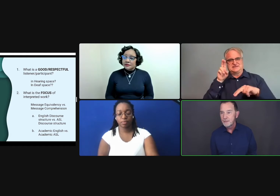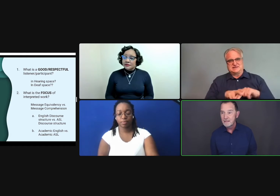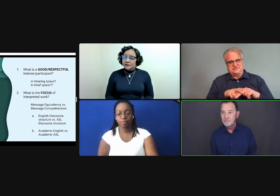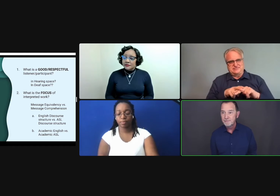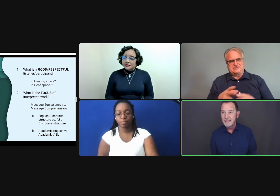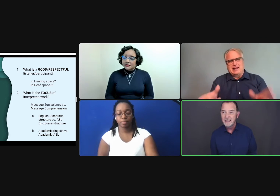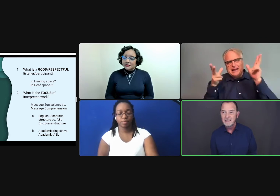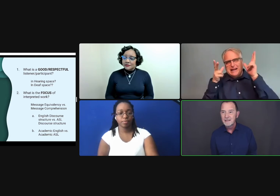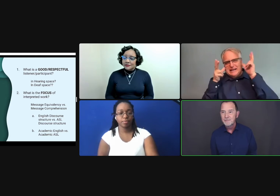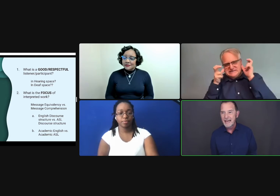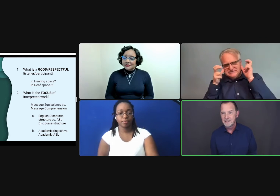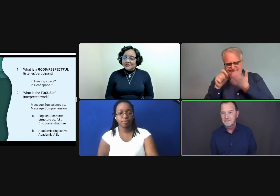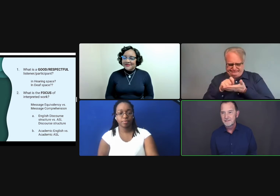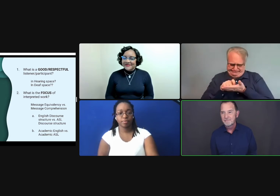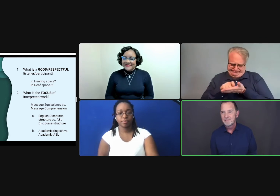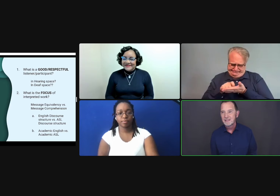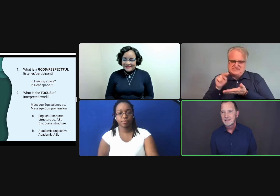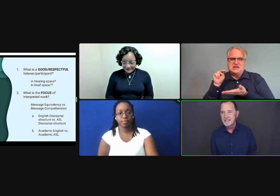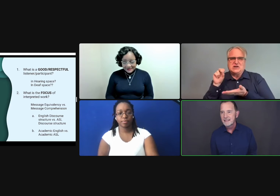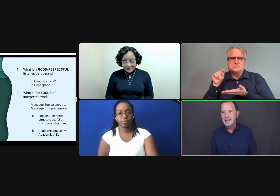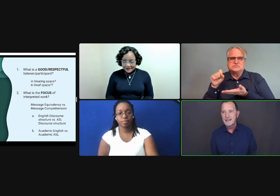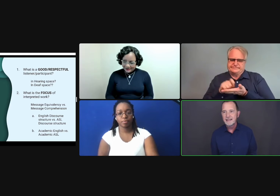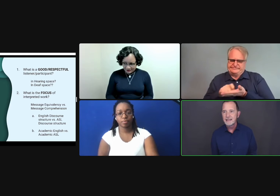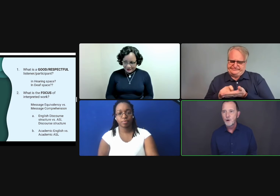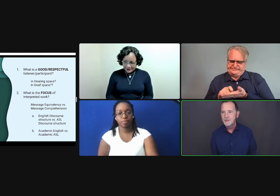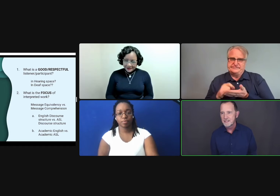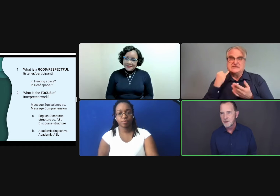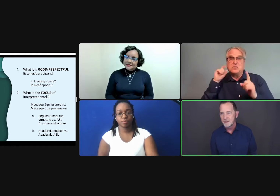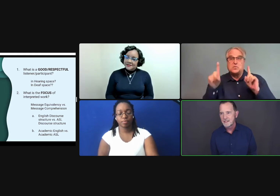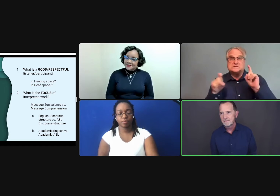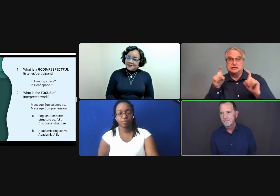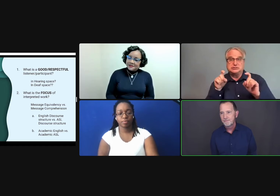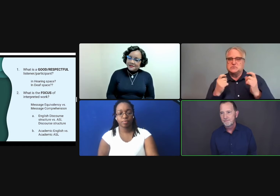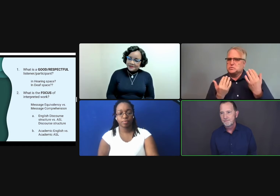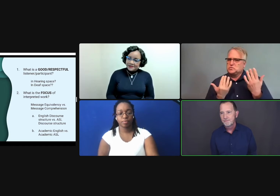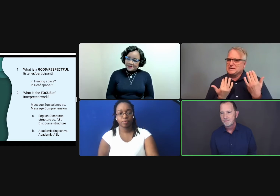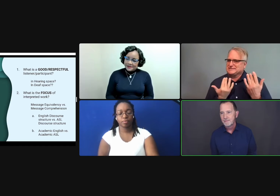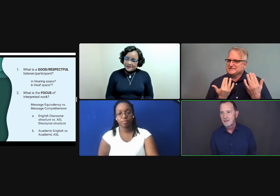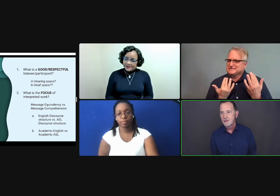means being passive, listening and taking copious notes.